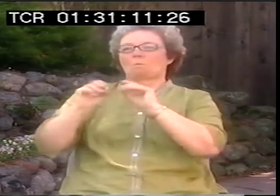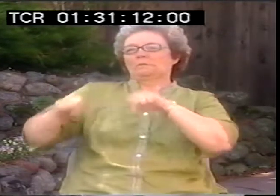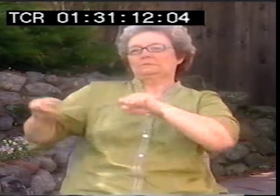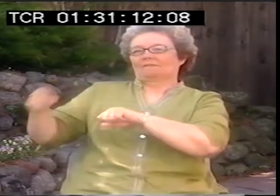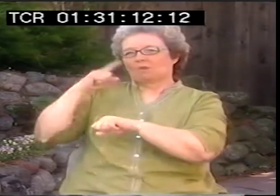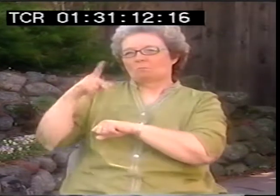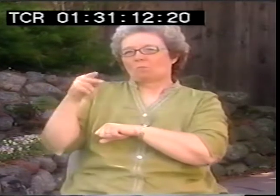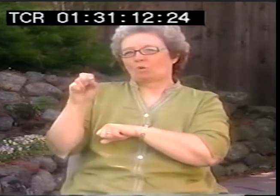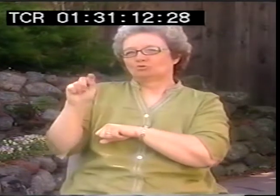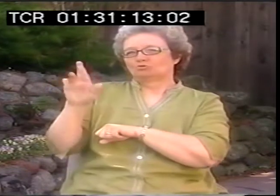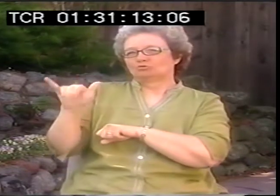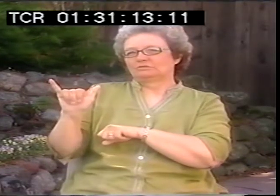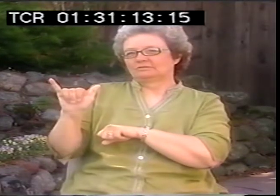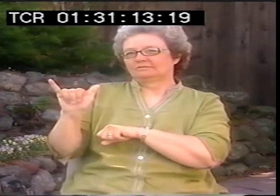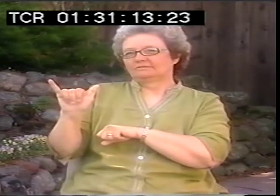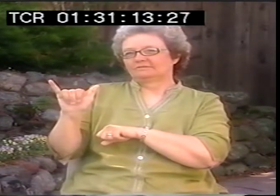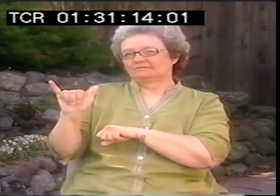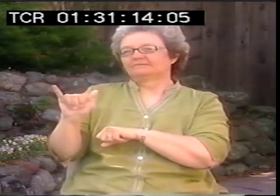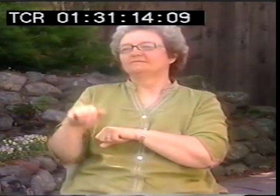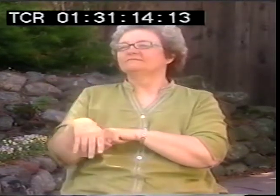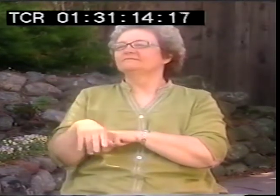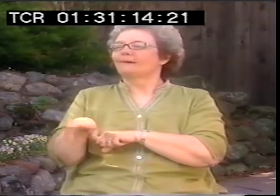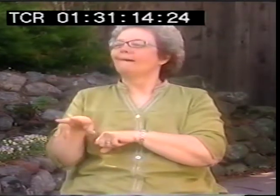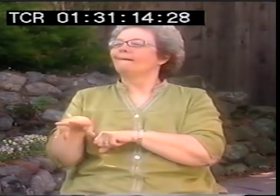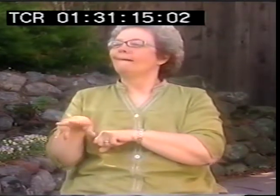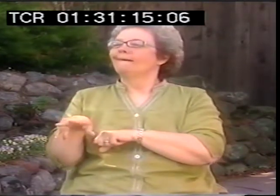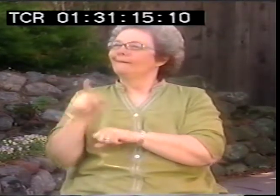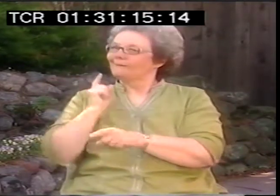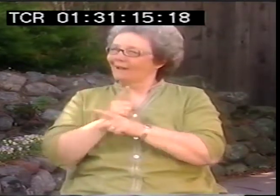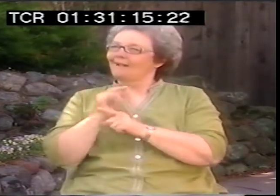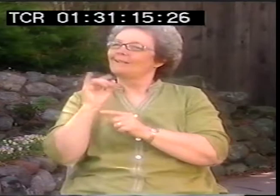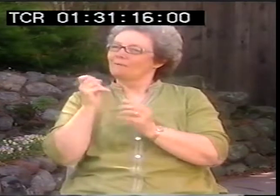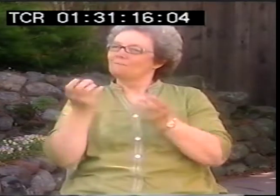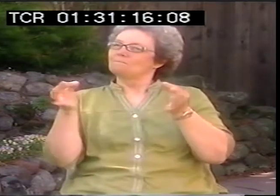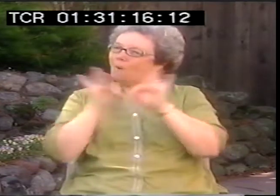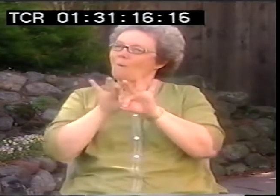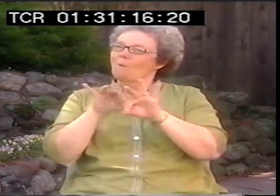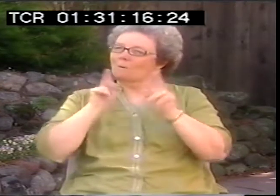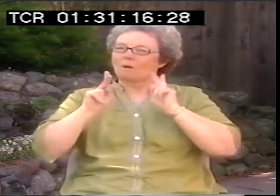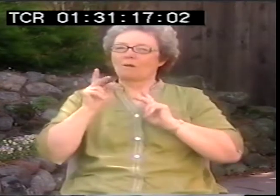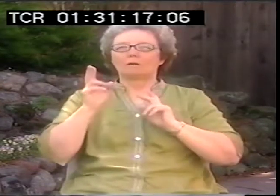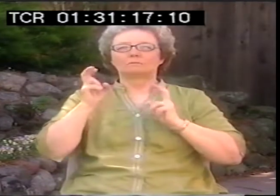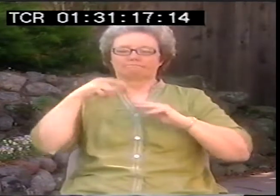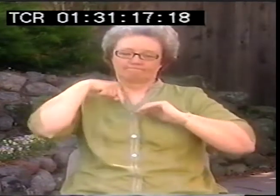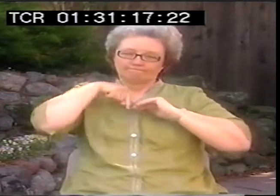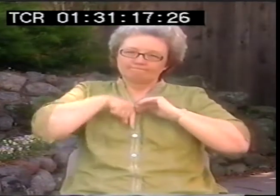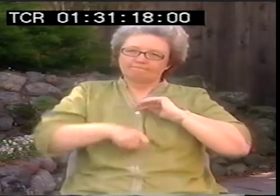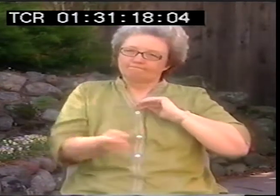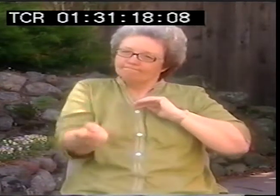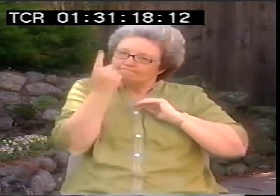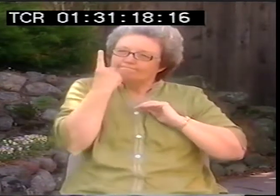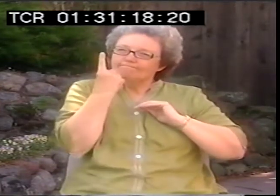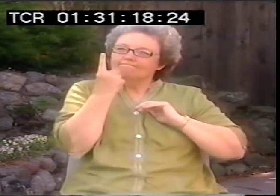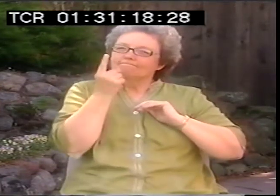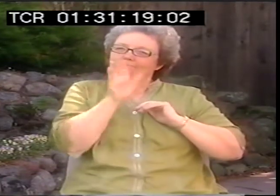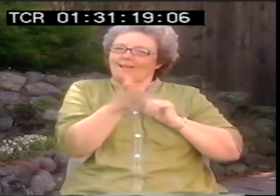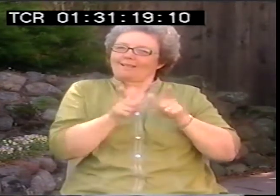the more possibilities they have for poetry in their language. And I agree with that. I think it's really important that people delve deeply